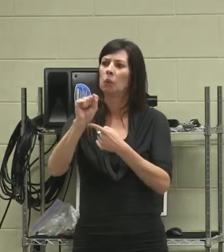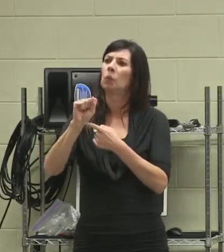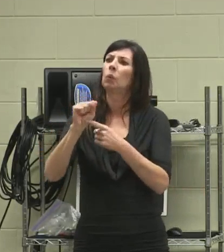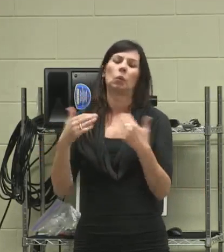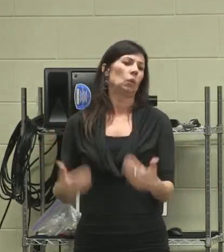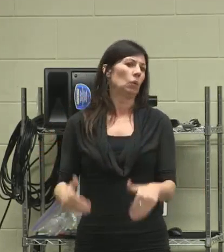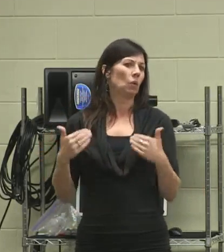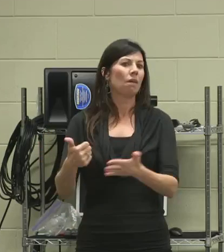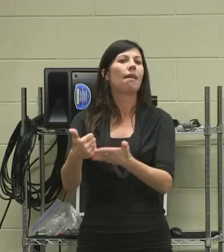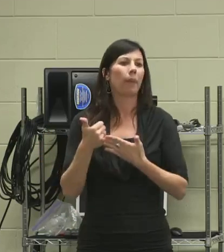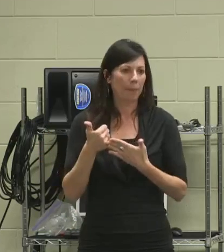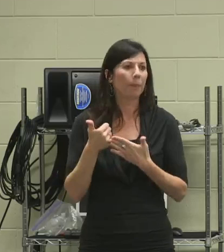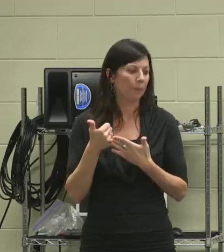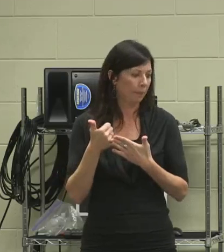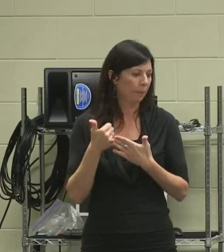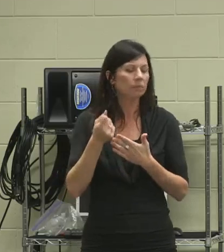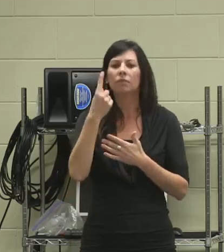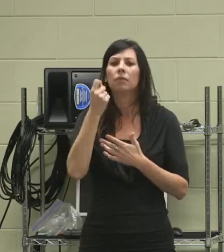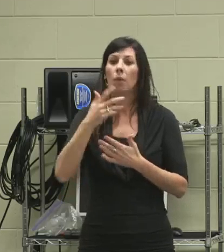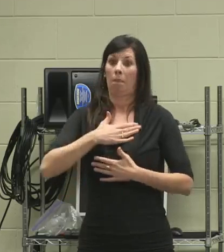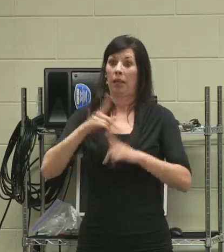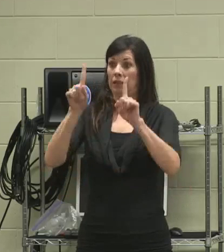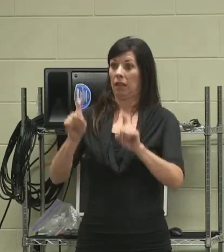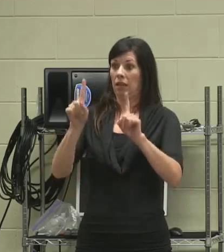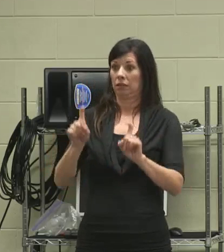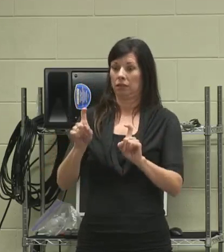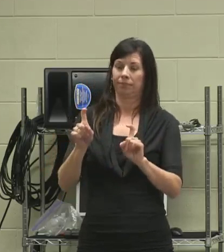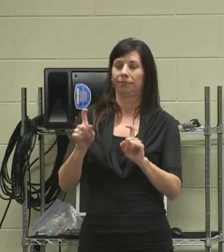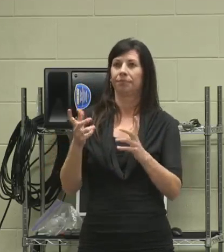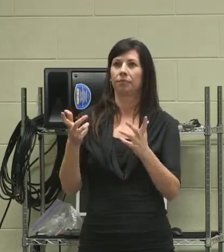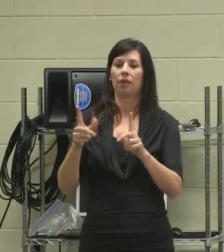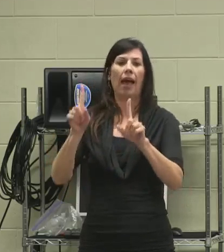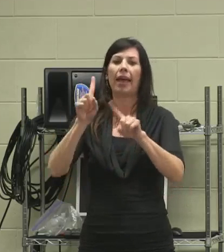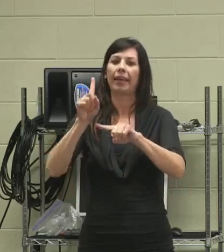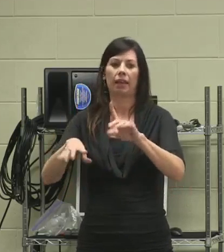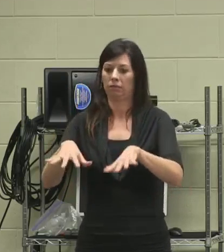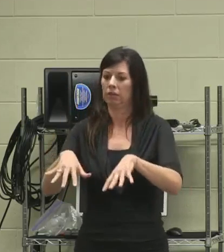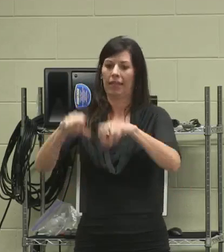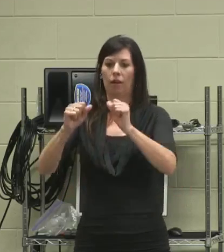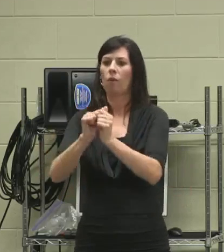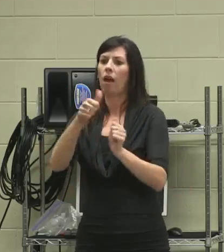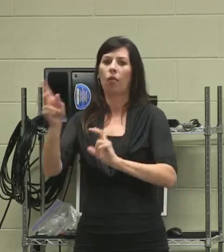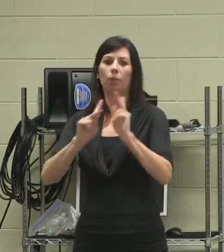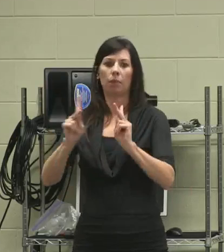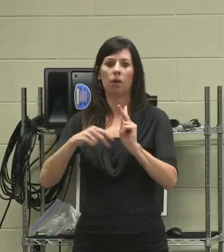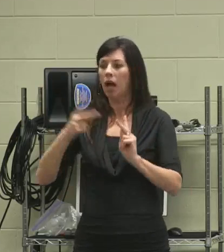wherein I cant take my tests with other people, because I see them finishing, and I'm like,